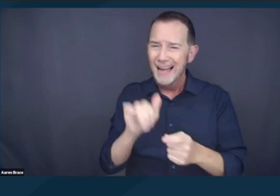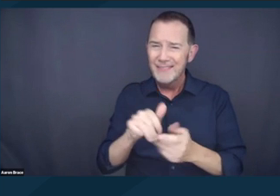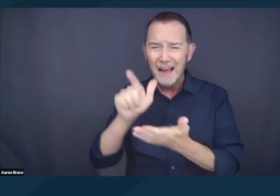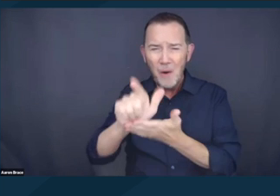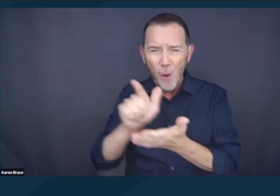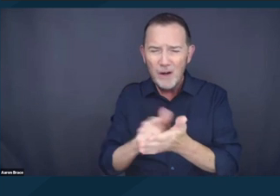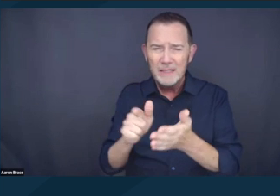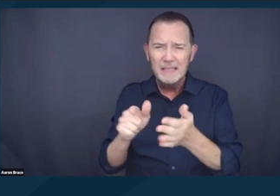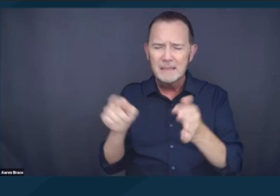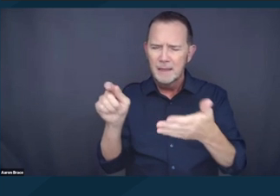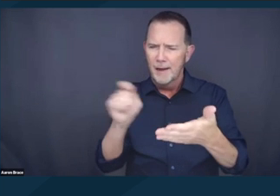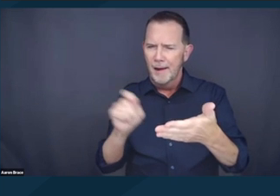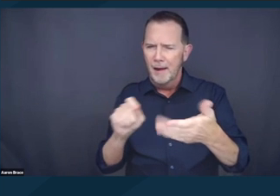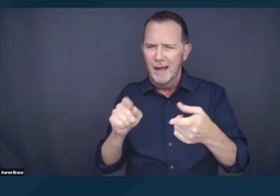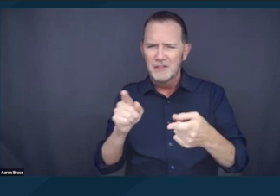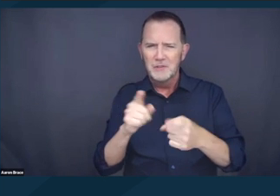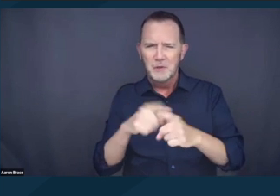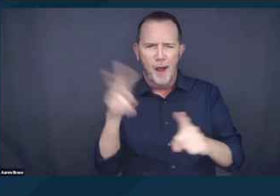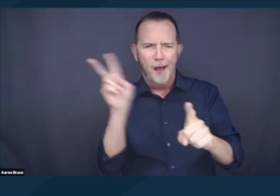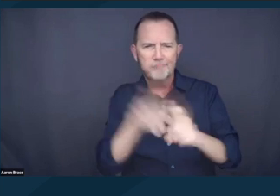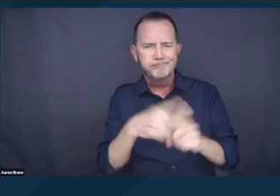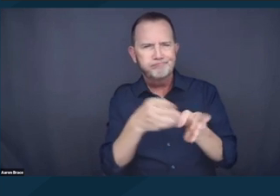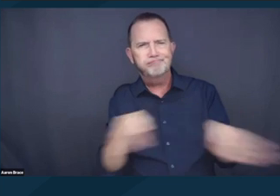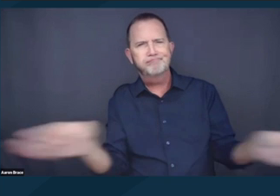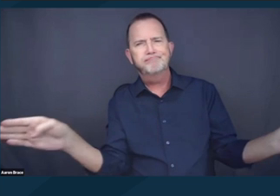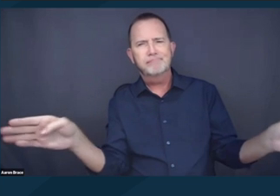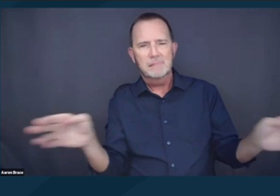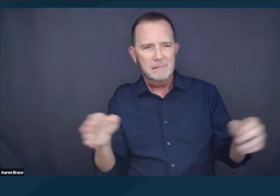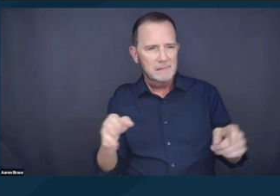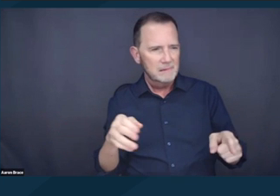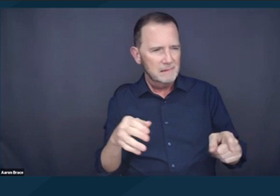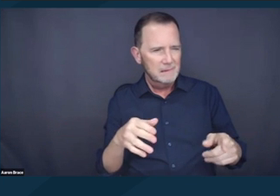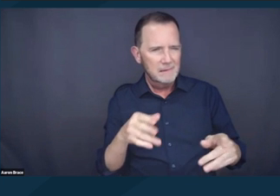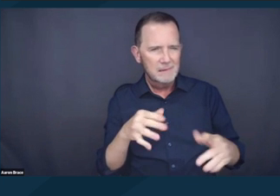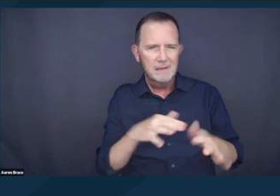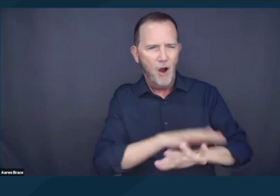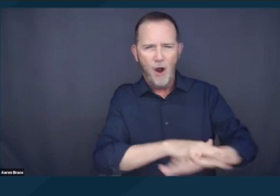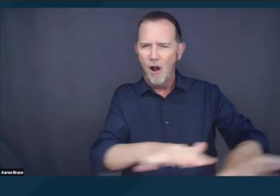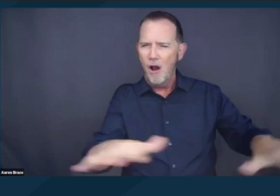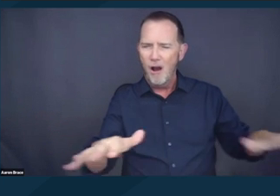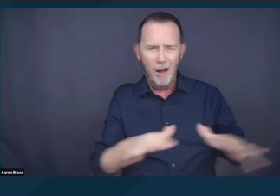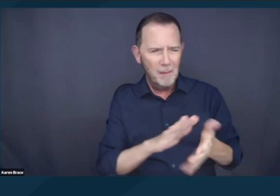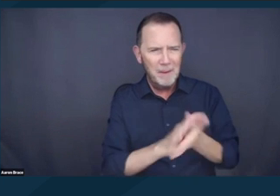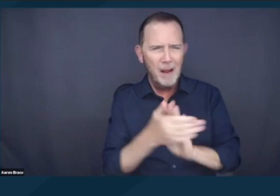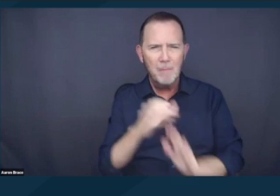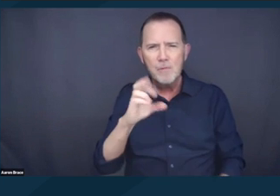to criminalize just wide swaths of behavior, that unhoused people necessarily break the law